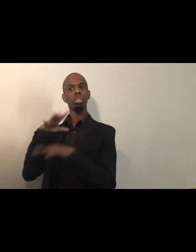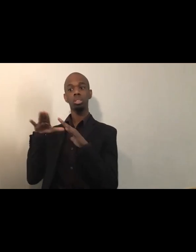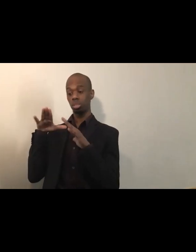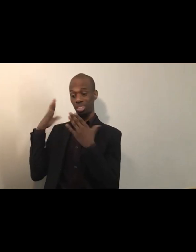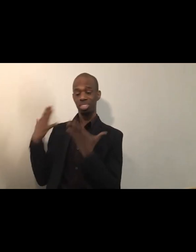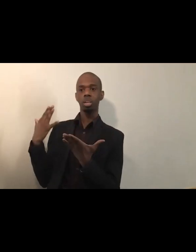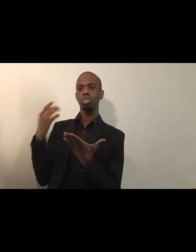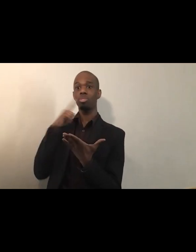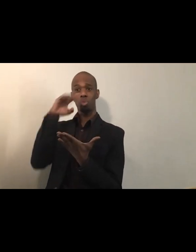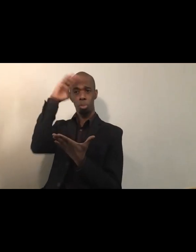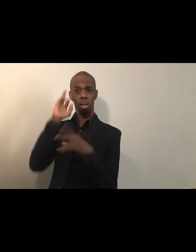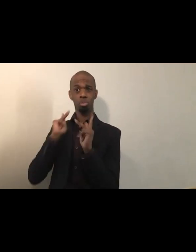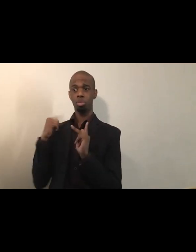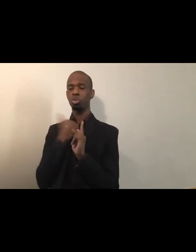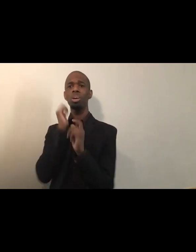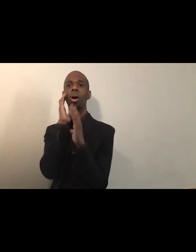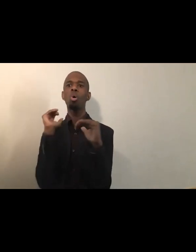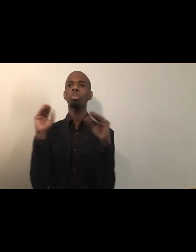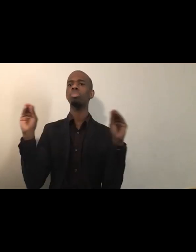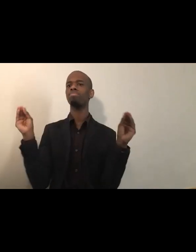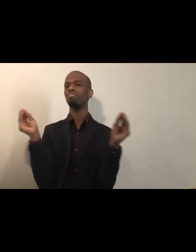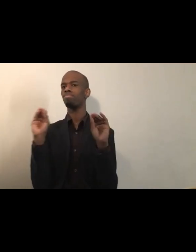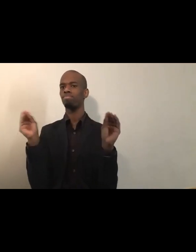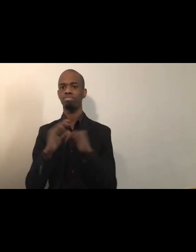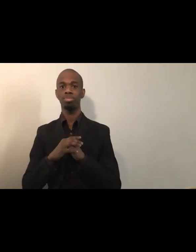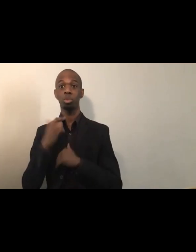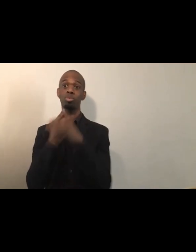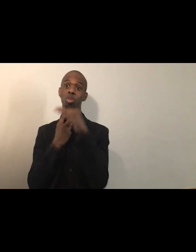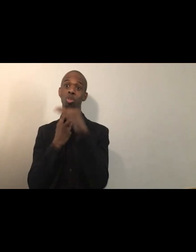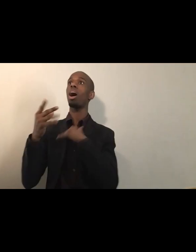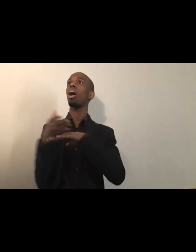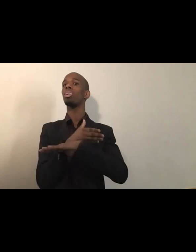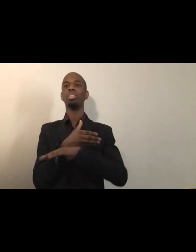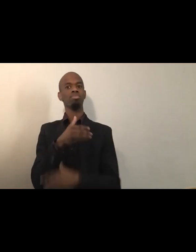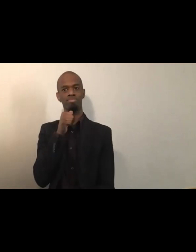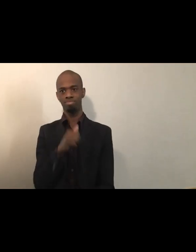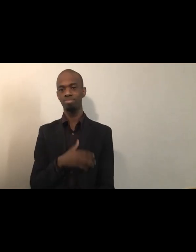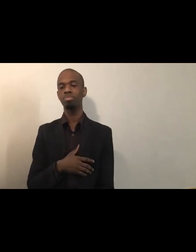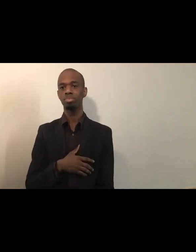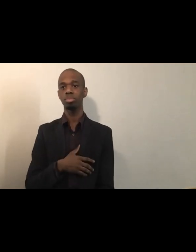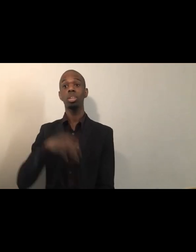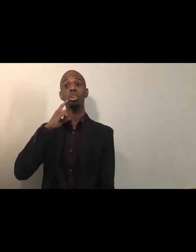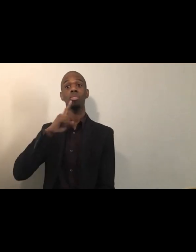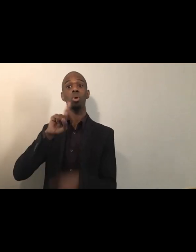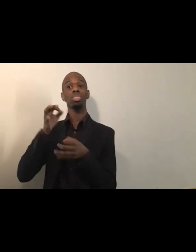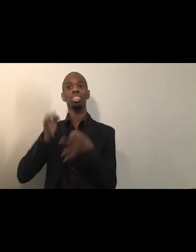As much as I feel relief, that the justice system worked as it should in this case, that failing is lost in part,